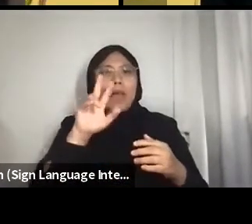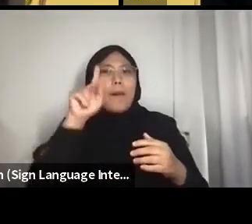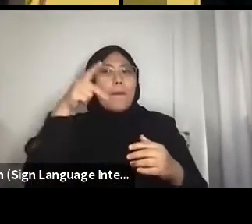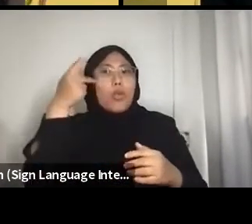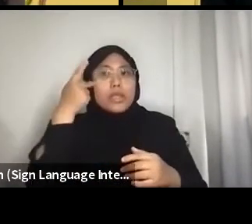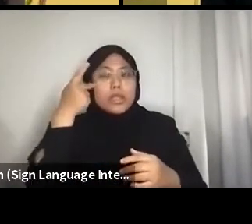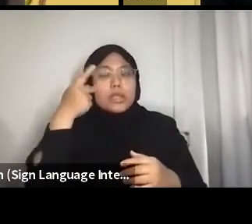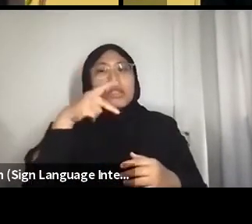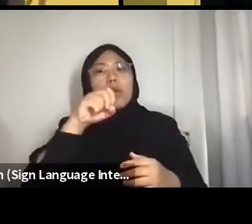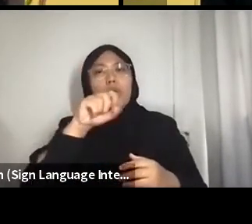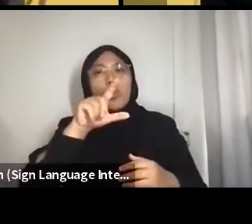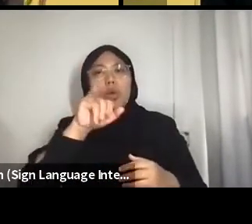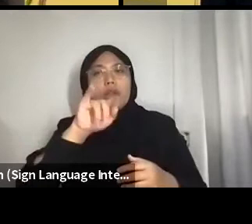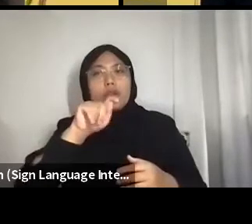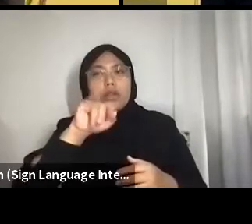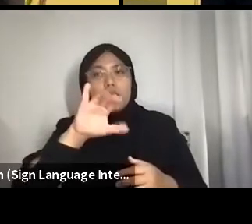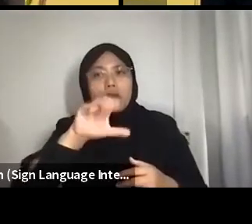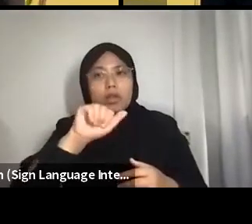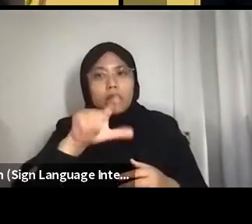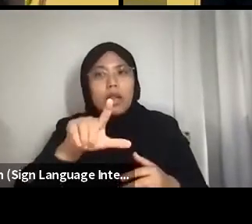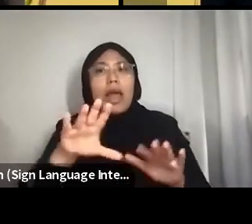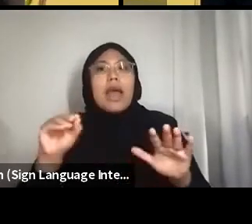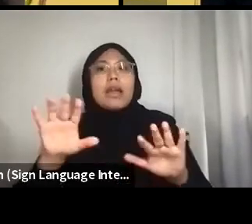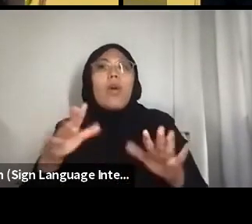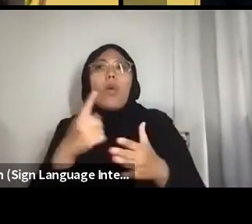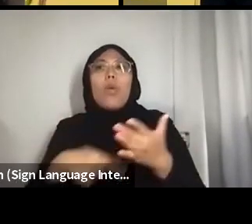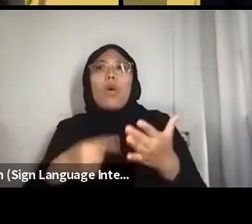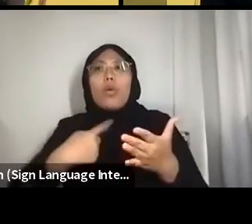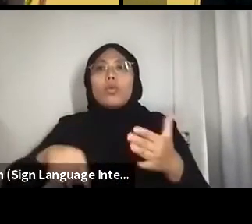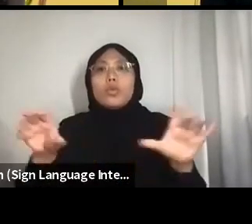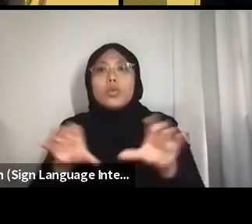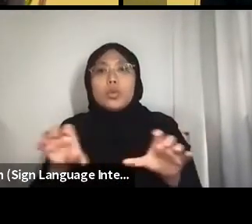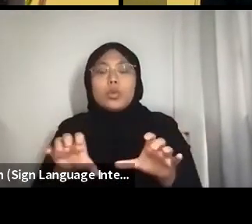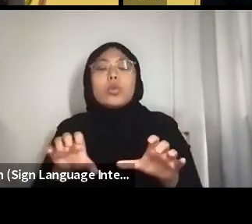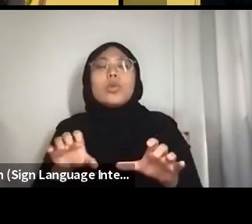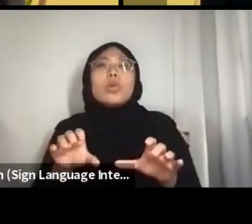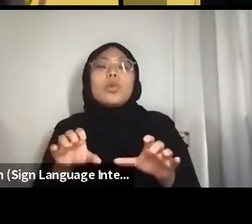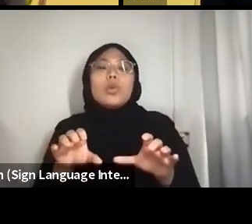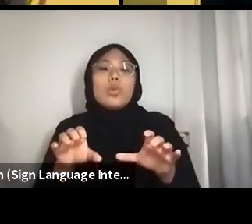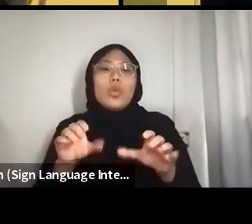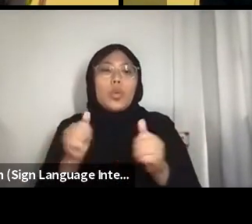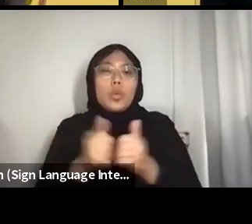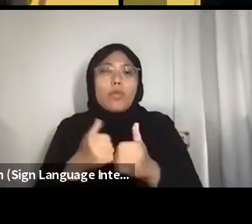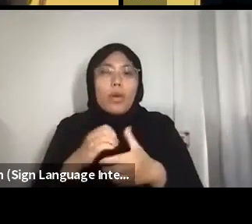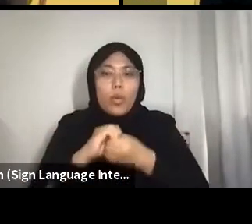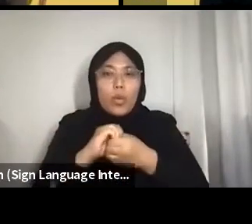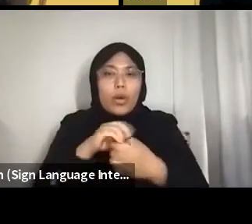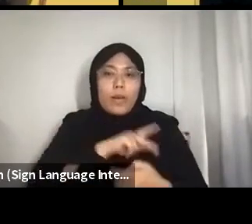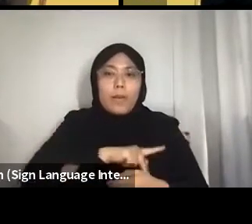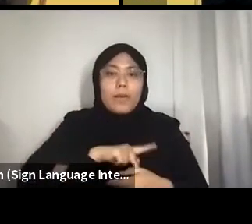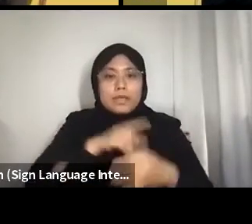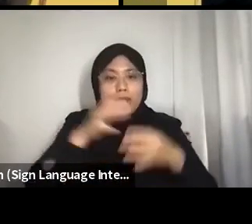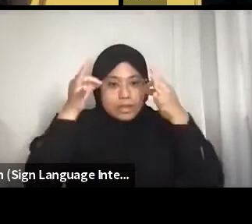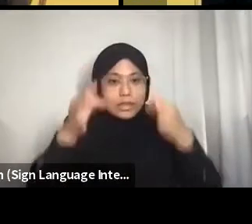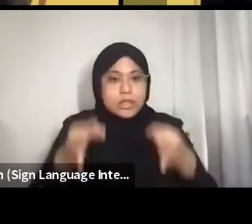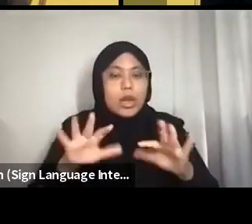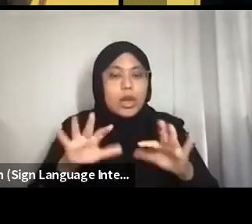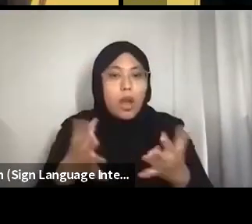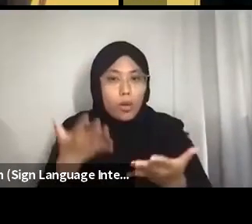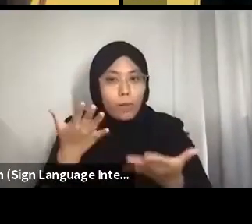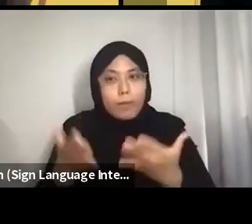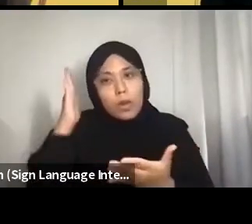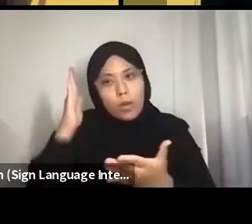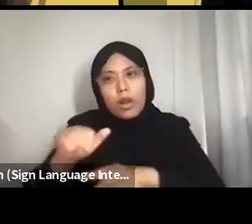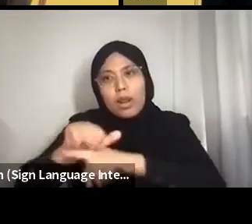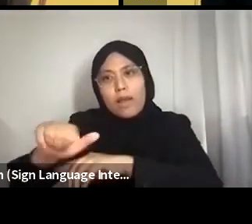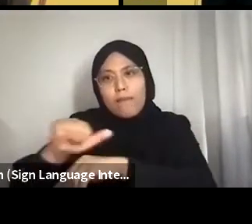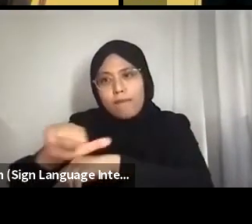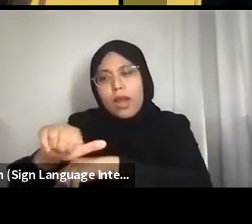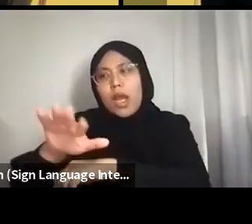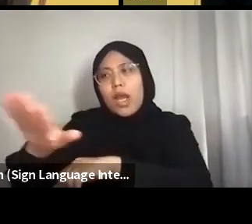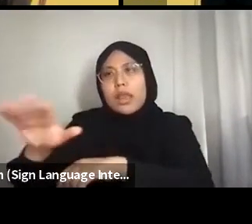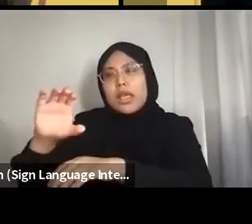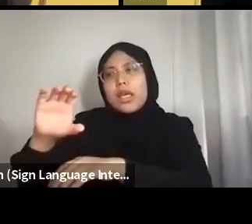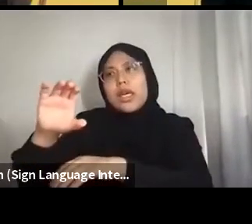What we do with our own personal decisions and how that might affect the climate and the earth.